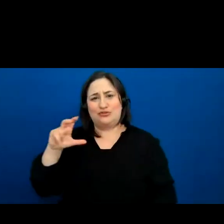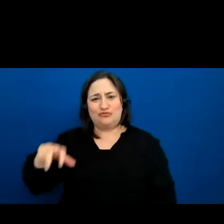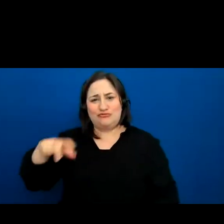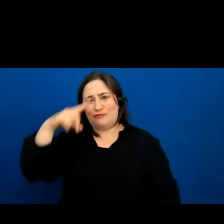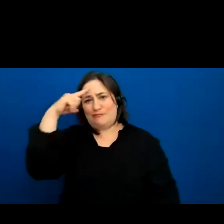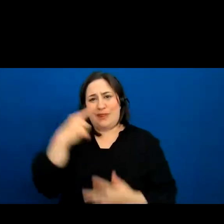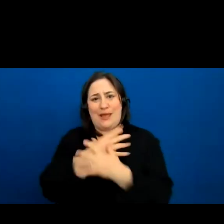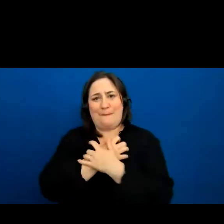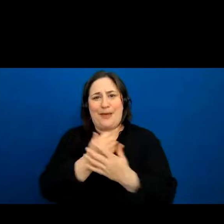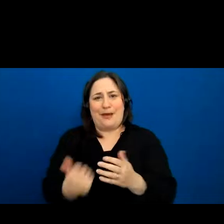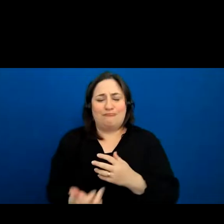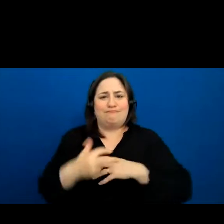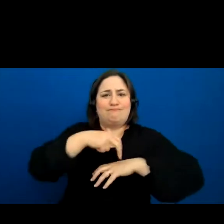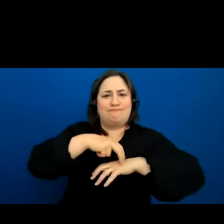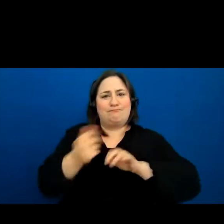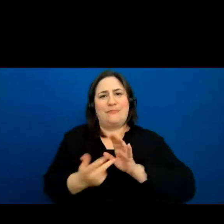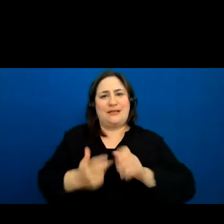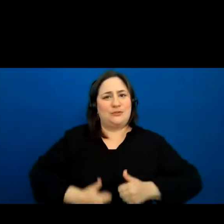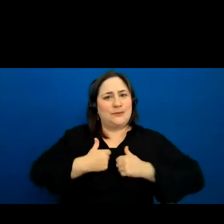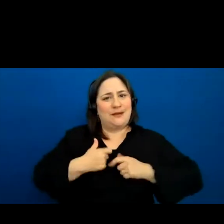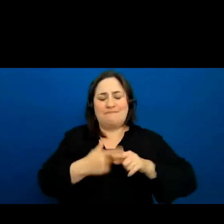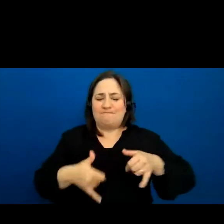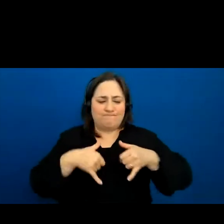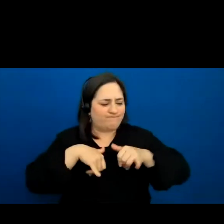And he still wouldn't, and one of the last beings